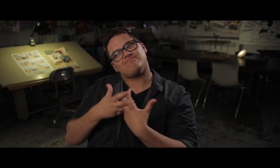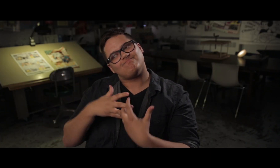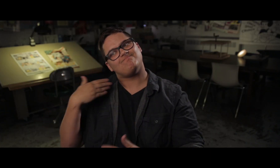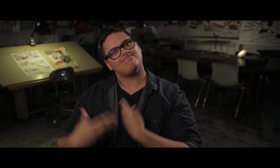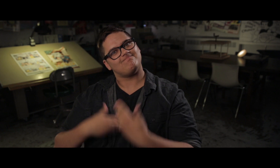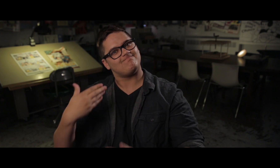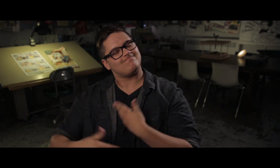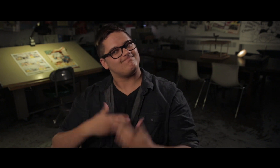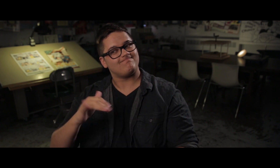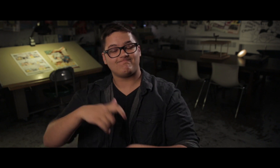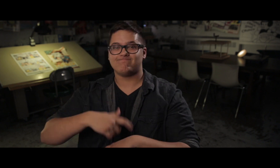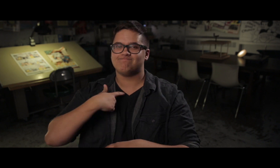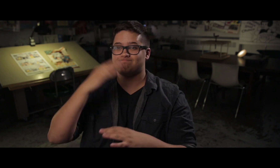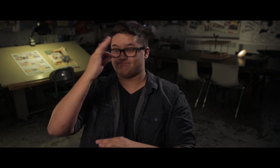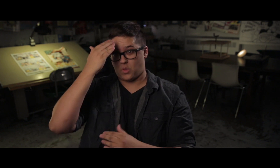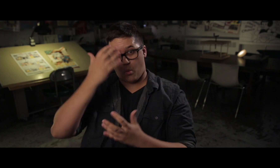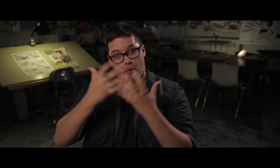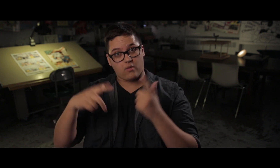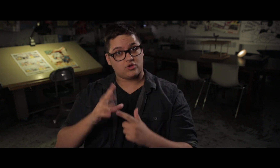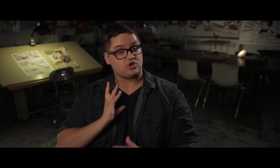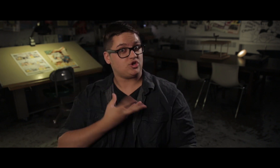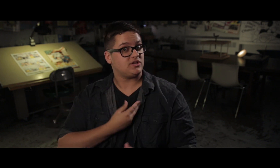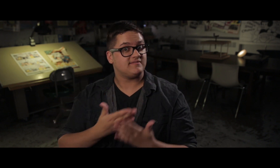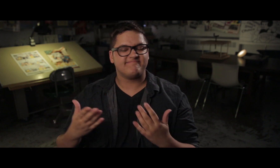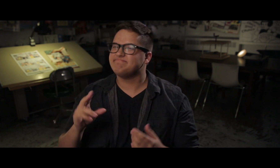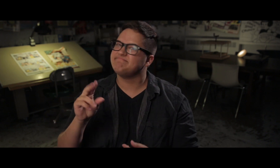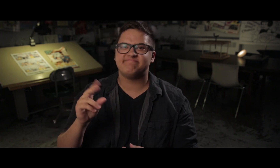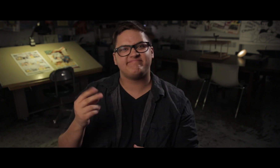And I did, and at that time I didn’t really know too much about transgender.